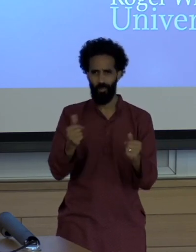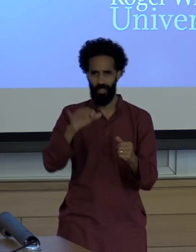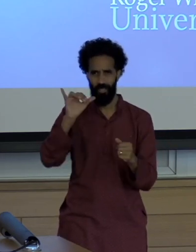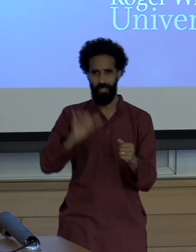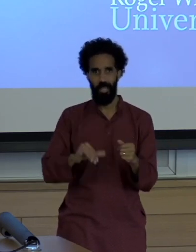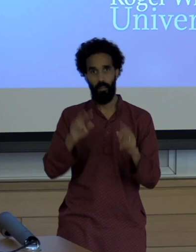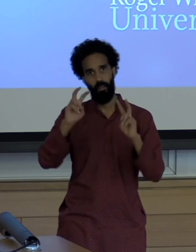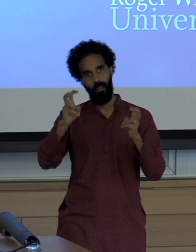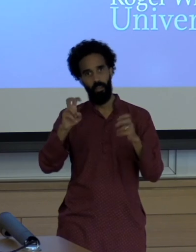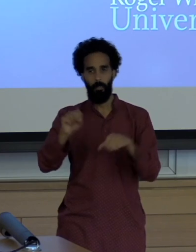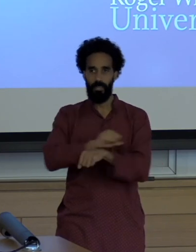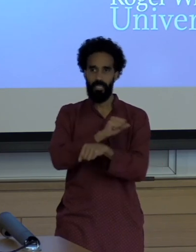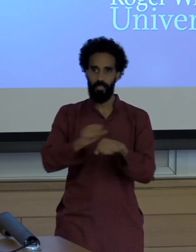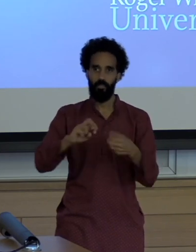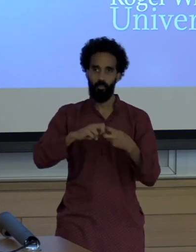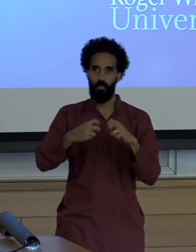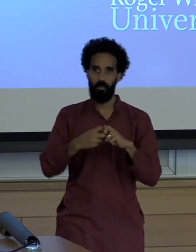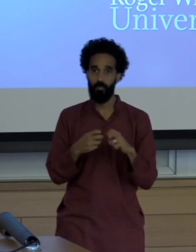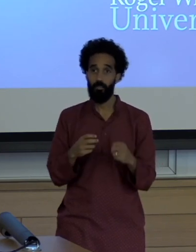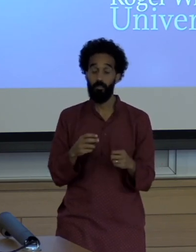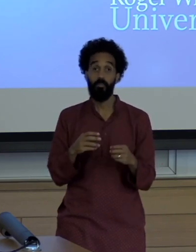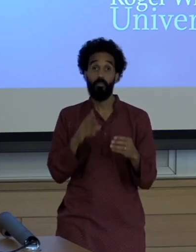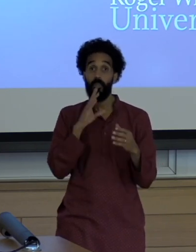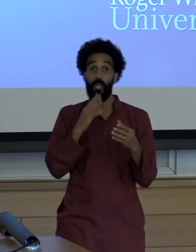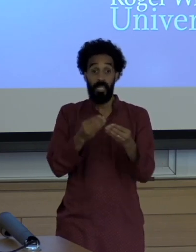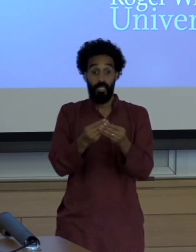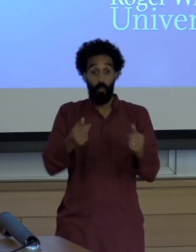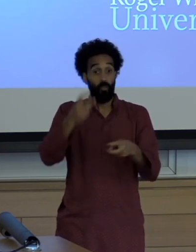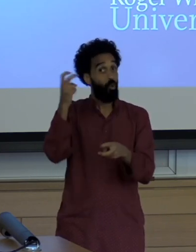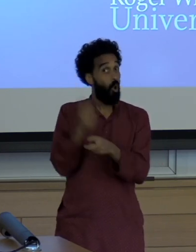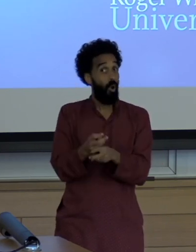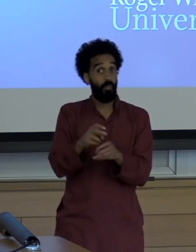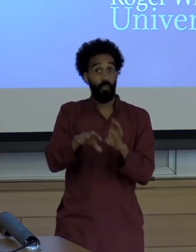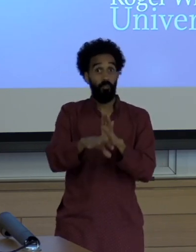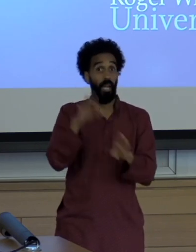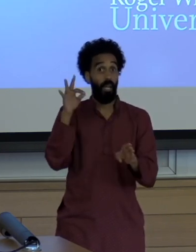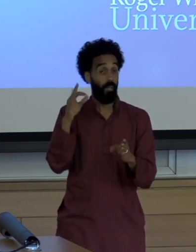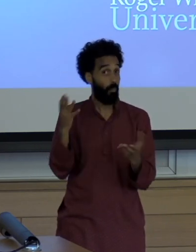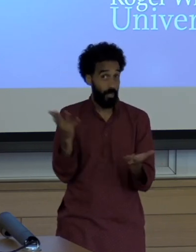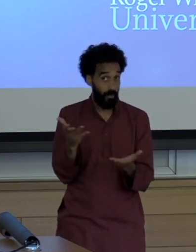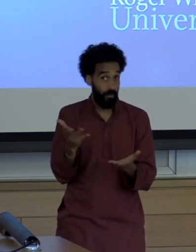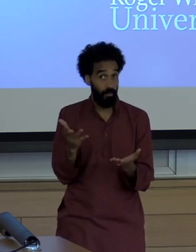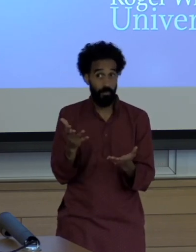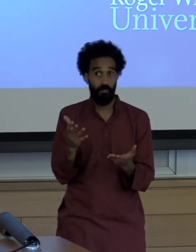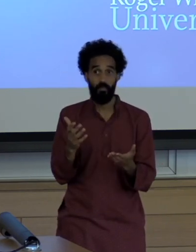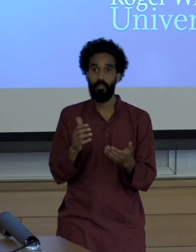the solutions that are difficult to find are the ones that have to do with how we treat each other and